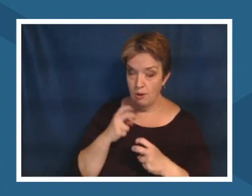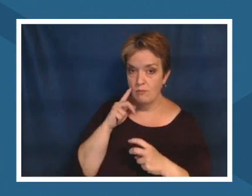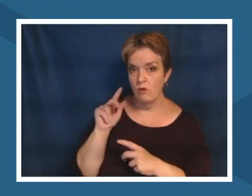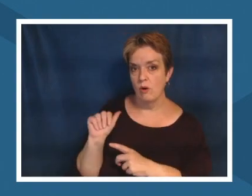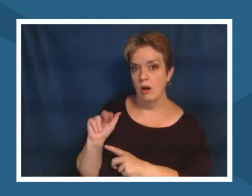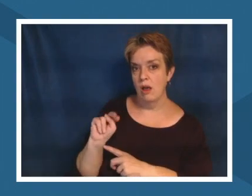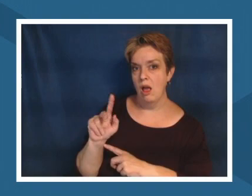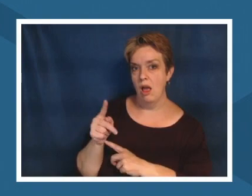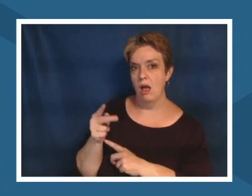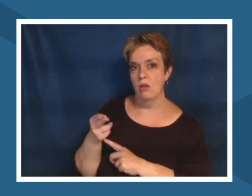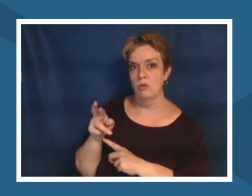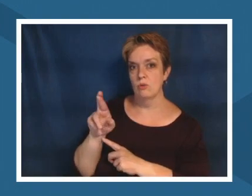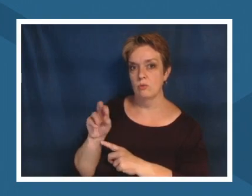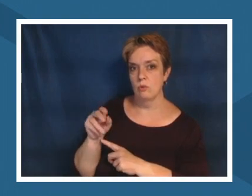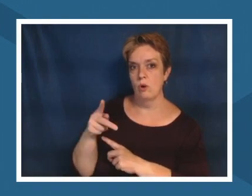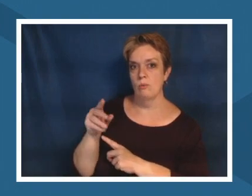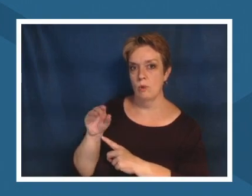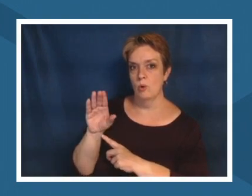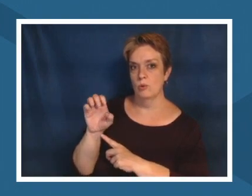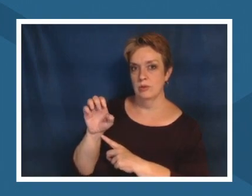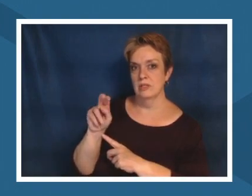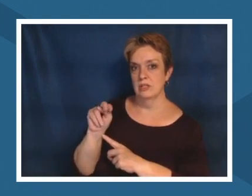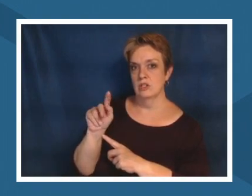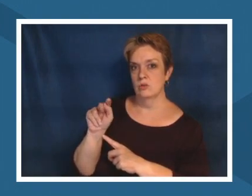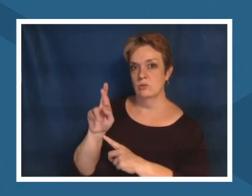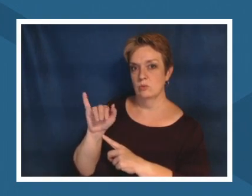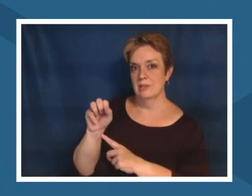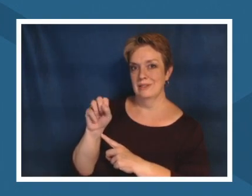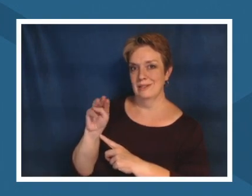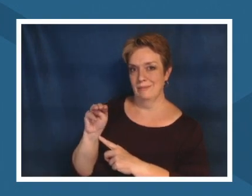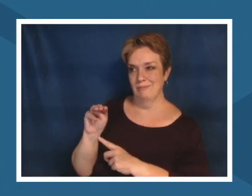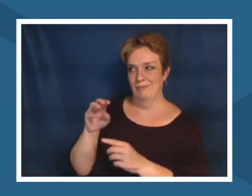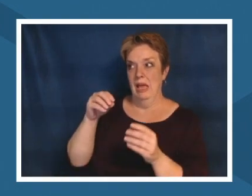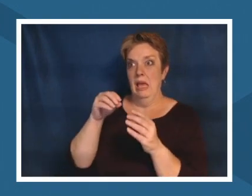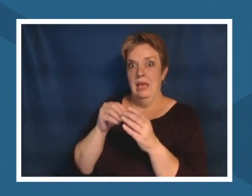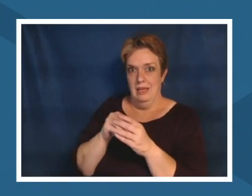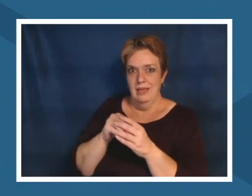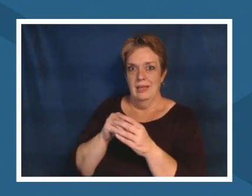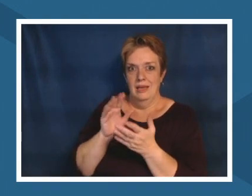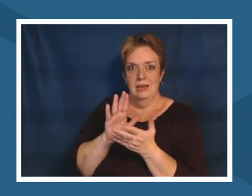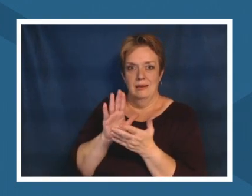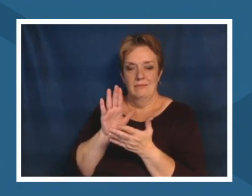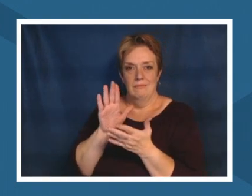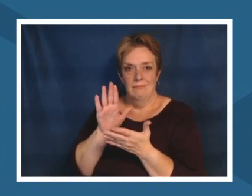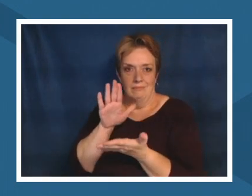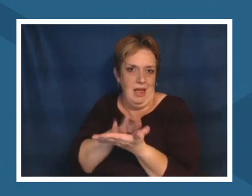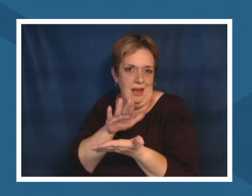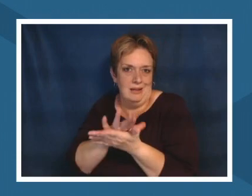academic fields right so i i am next to